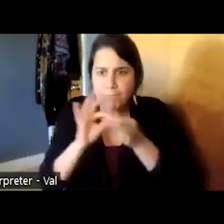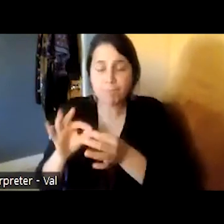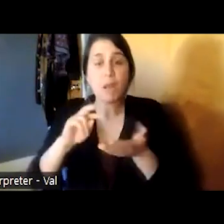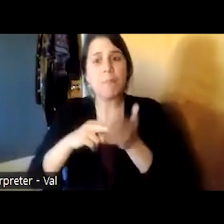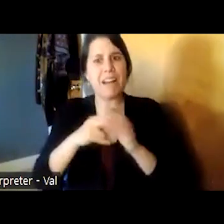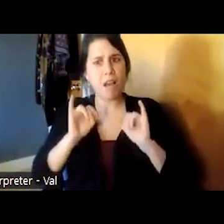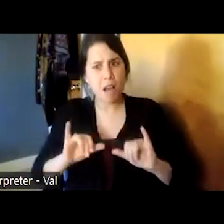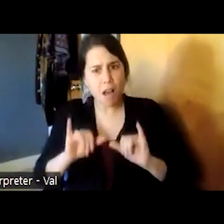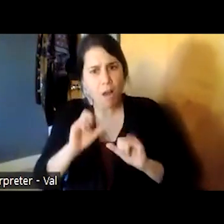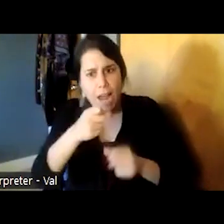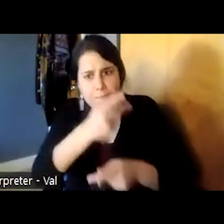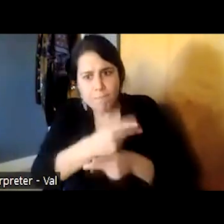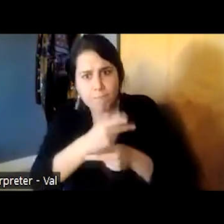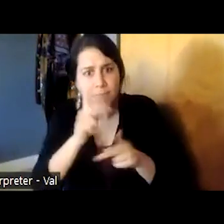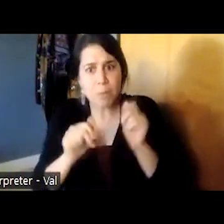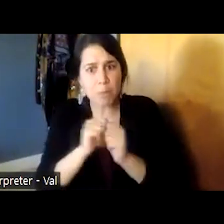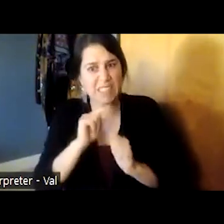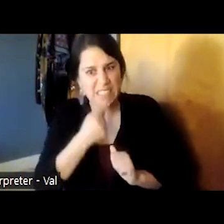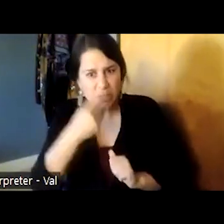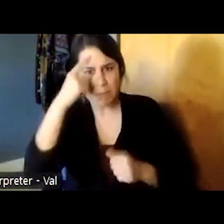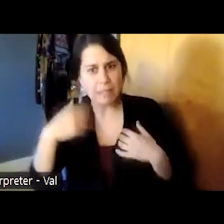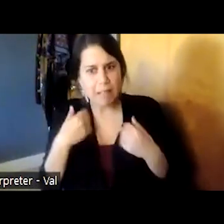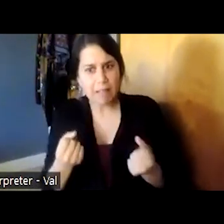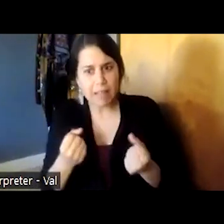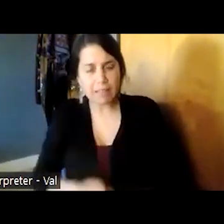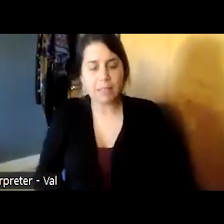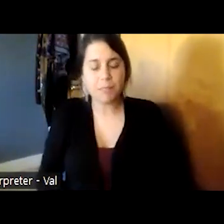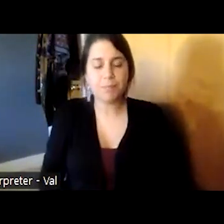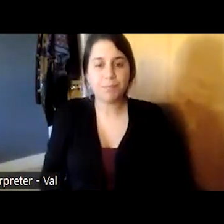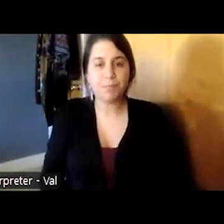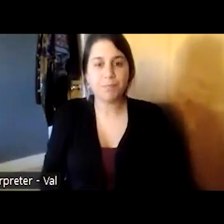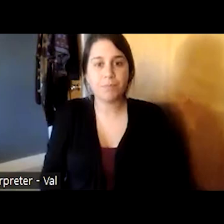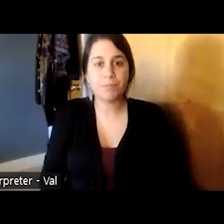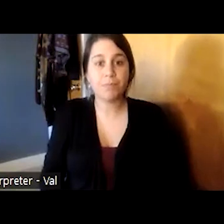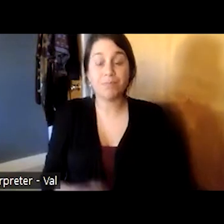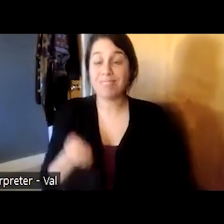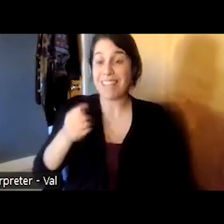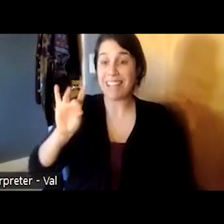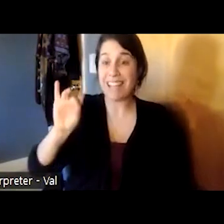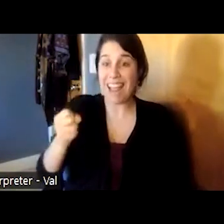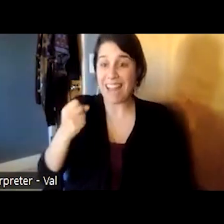with serious mental illness and then a major innovation happened in the 1980s the monroe